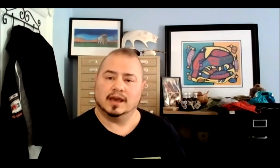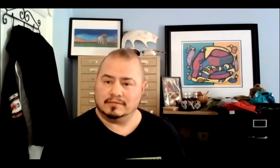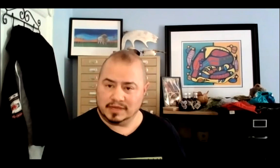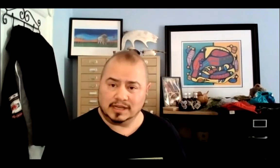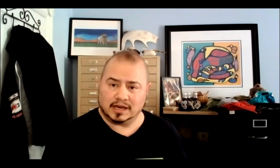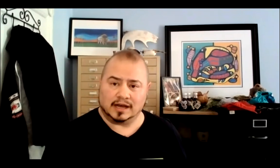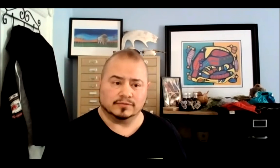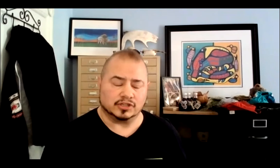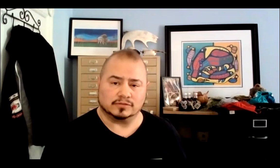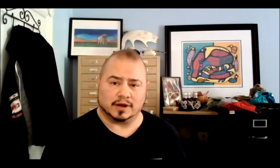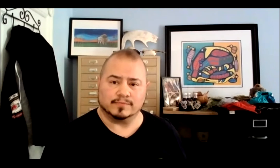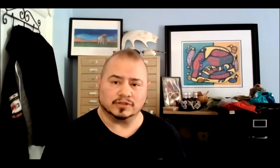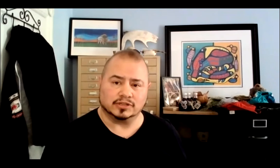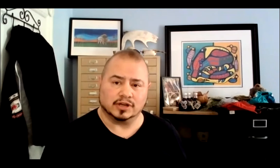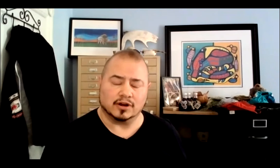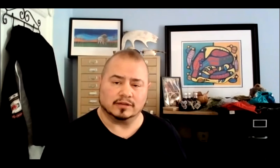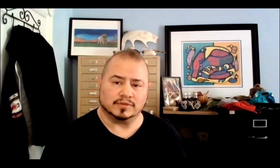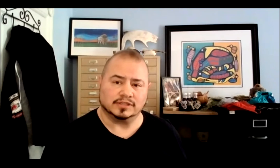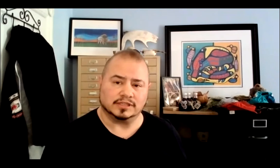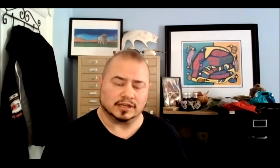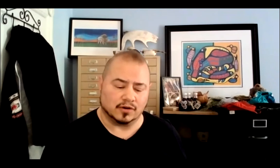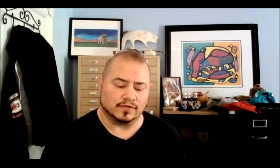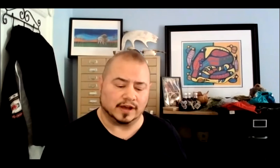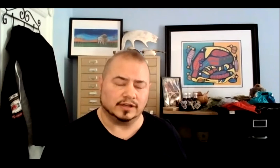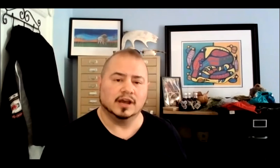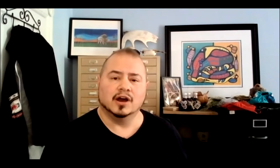and Miinikaan, which is my own personal garden business that I co-founded,